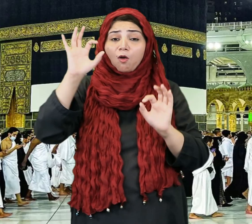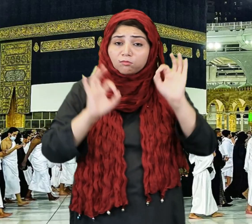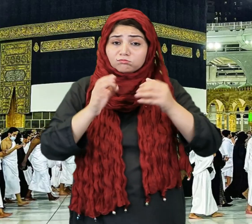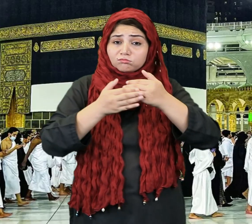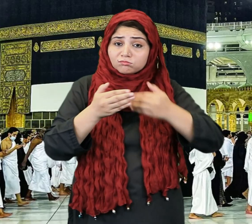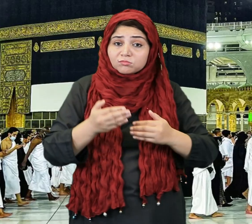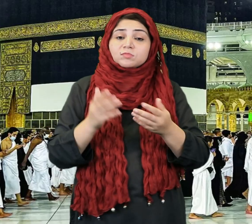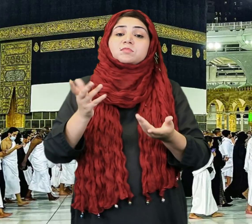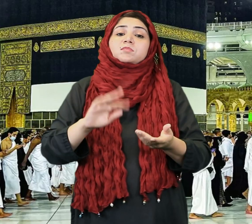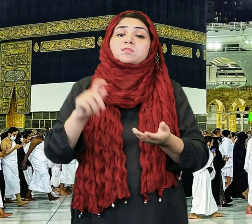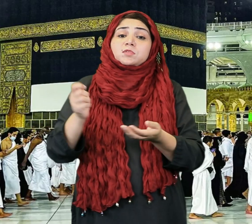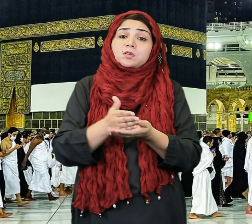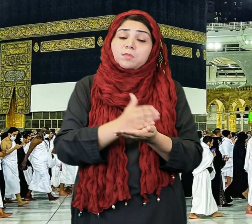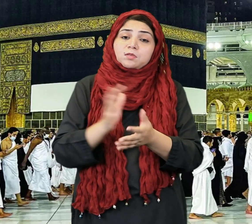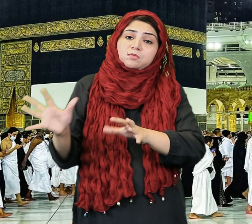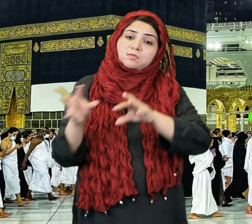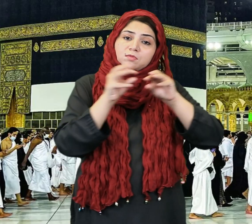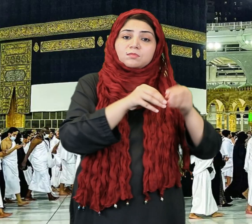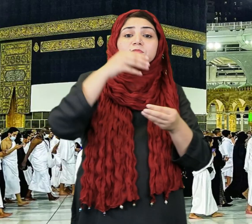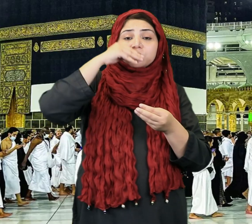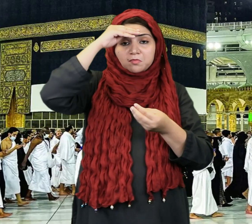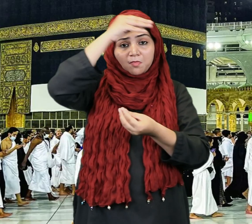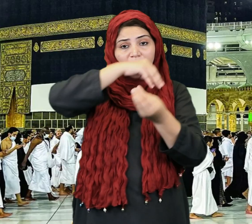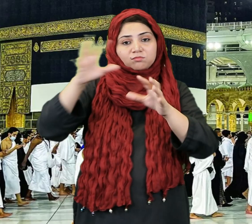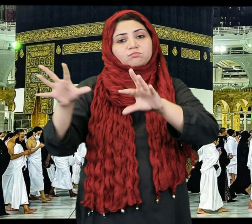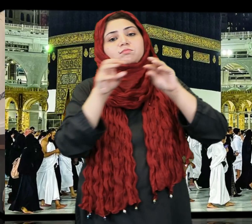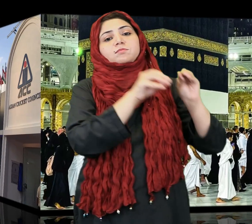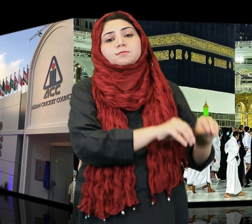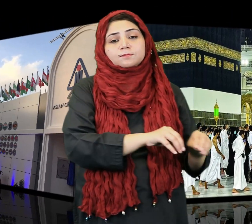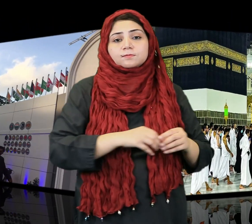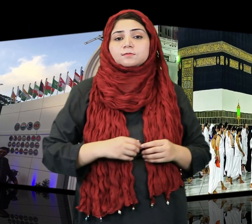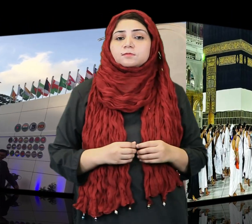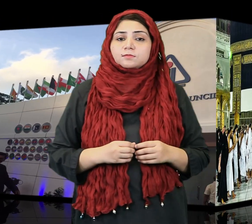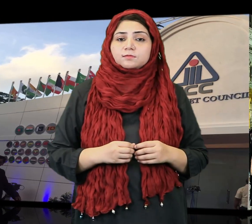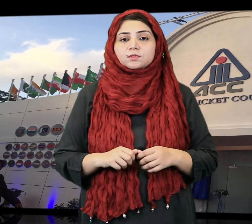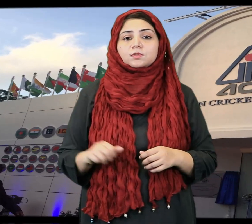On which the cover of the Kaaba will be taken to Masjid Haram with security measures.